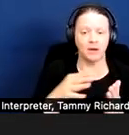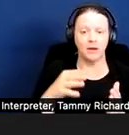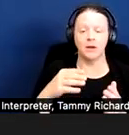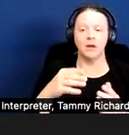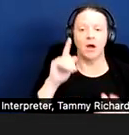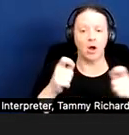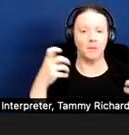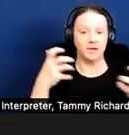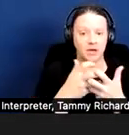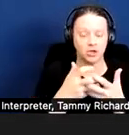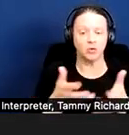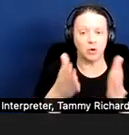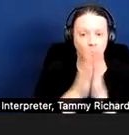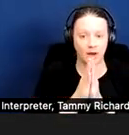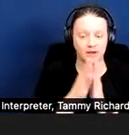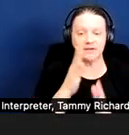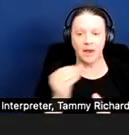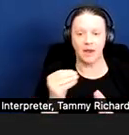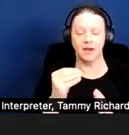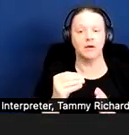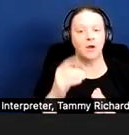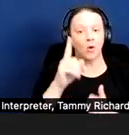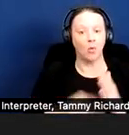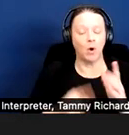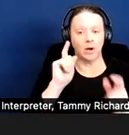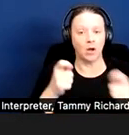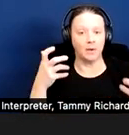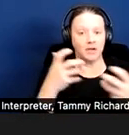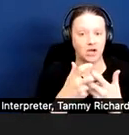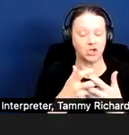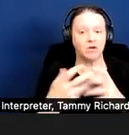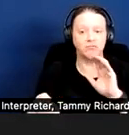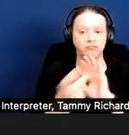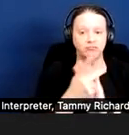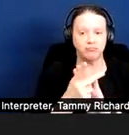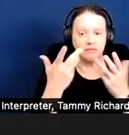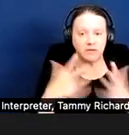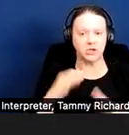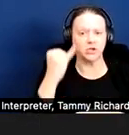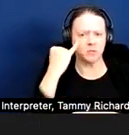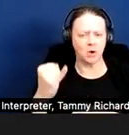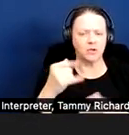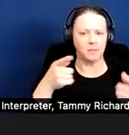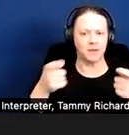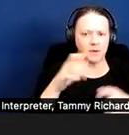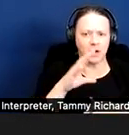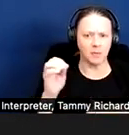and accommodations that have been granted. Because if a management company changes or ownership changes, you want to have some record